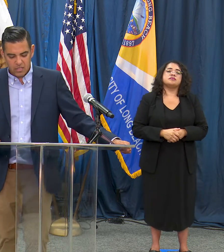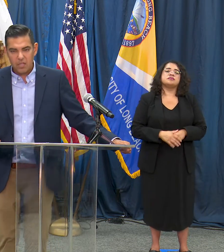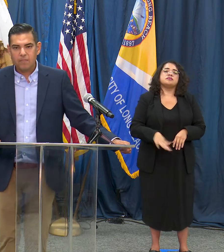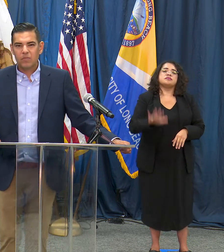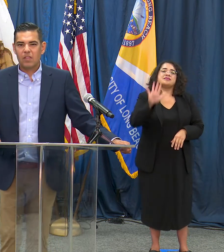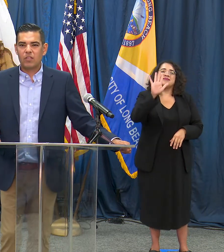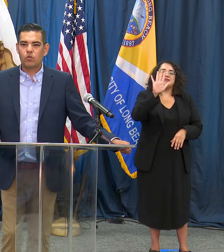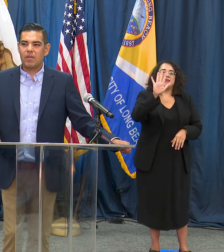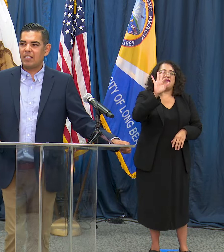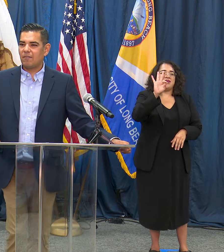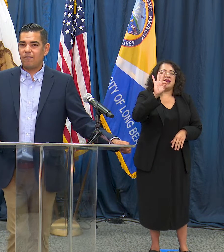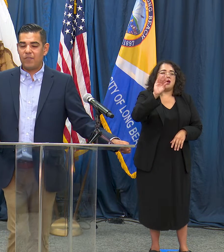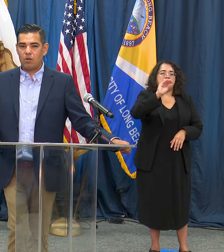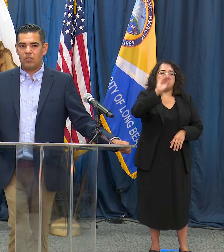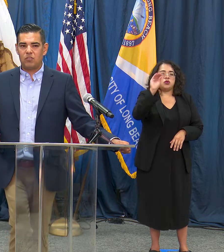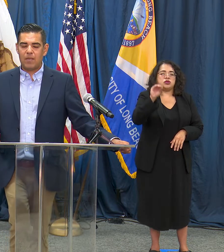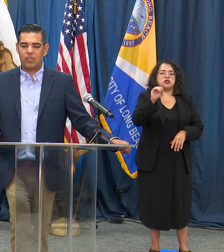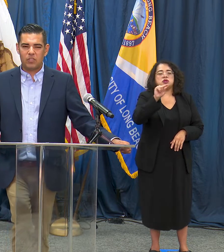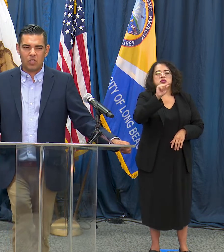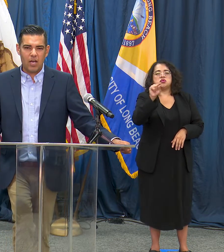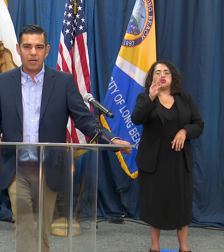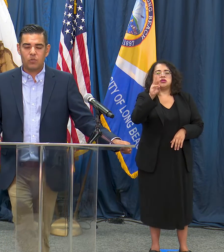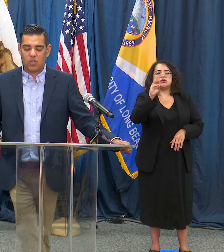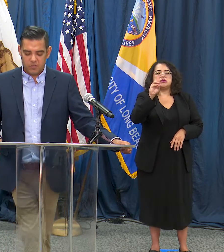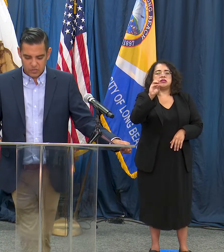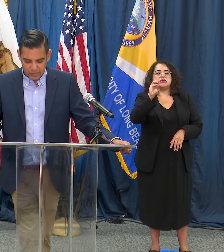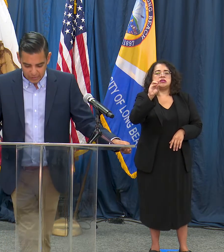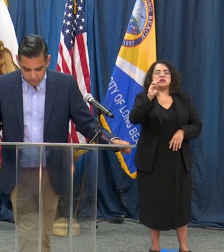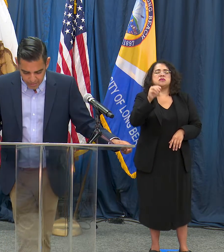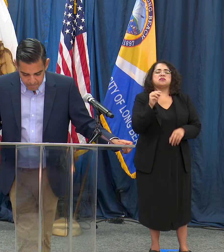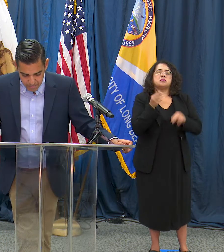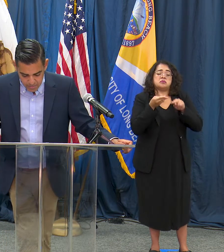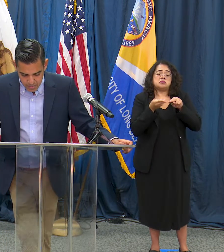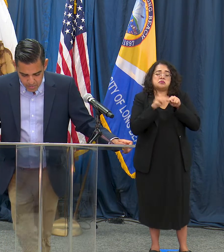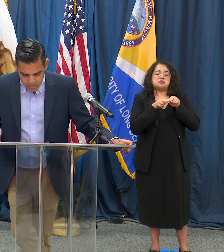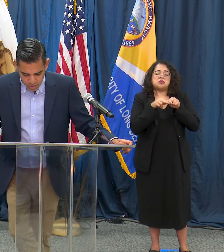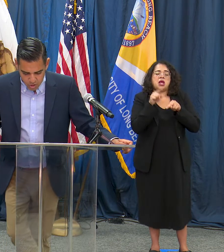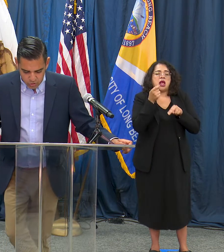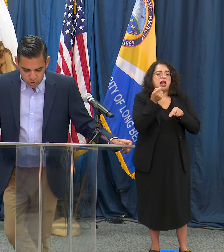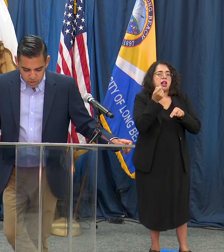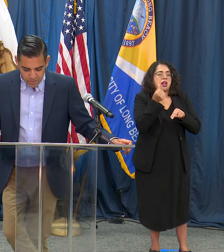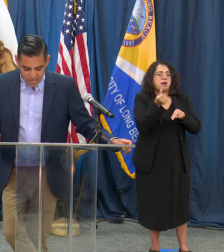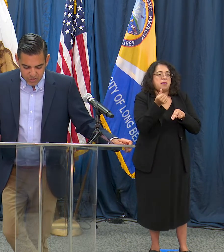That's remained fairly stable, it's gone up just a little bit. Our surge capacity